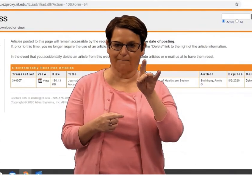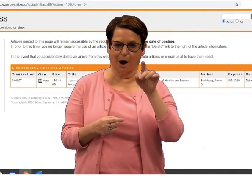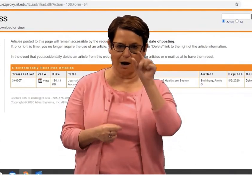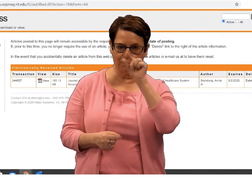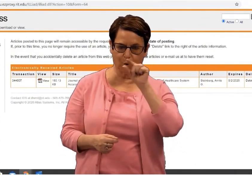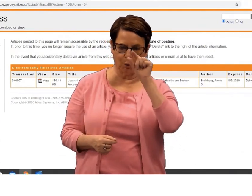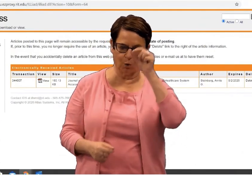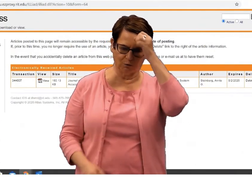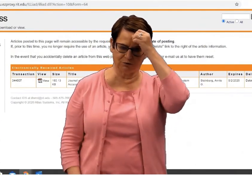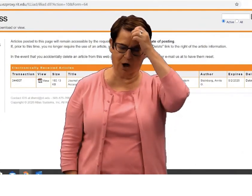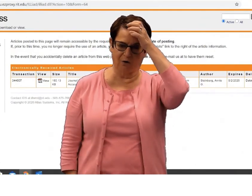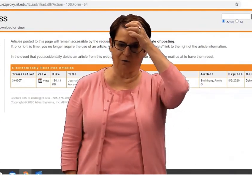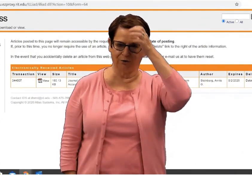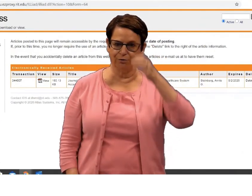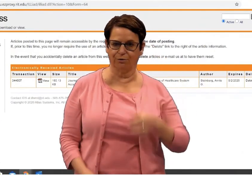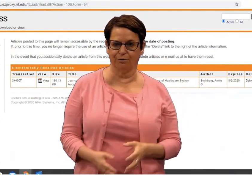on Google Scholar.